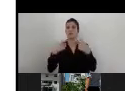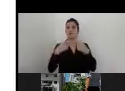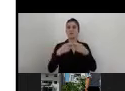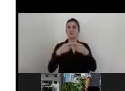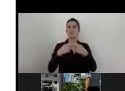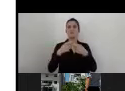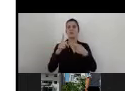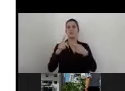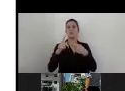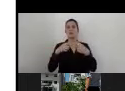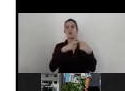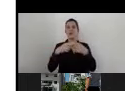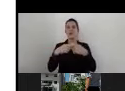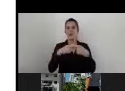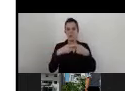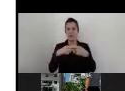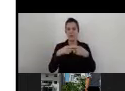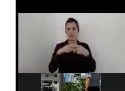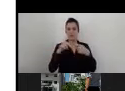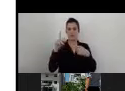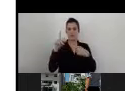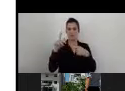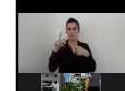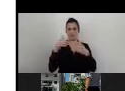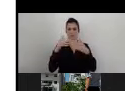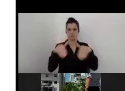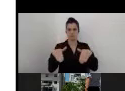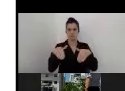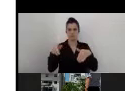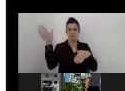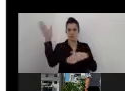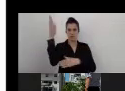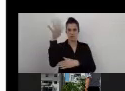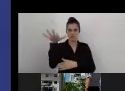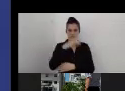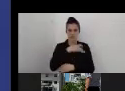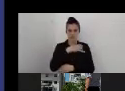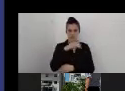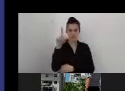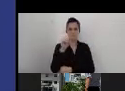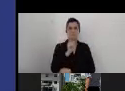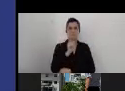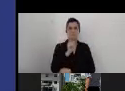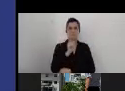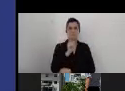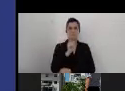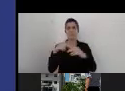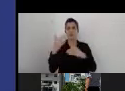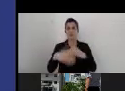Those are our partners in this project. For the end, and I know that I'm a bit short of time,